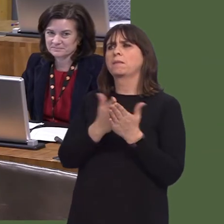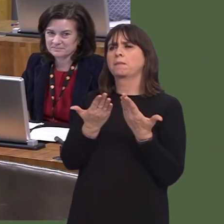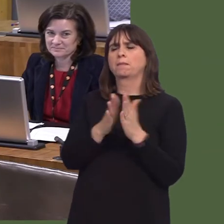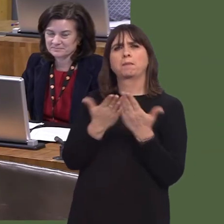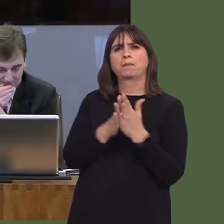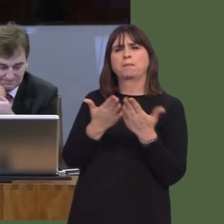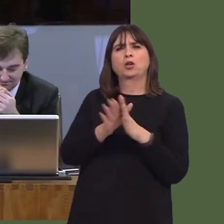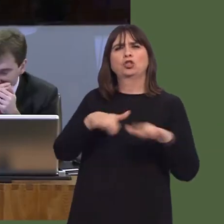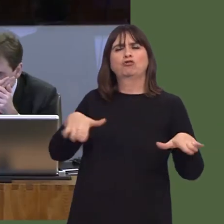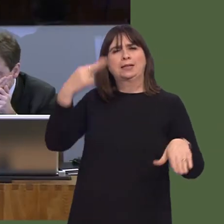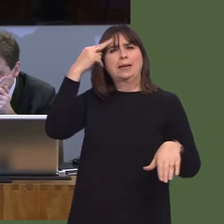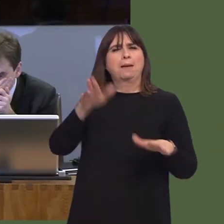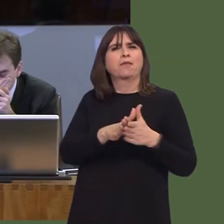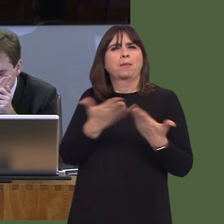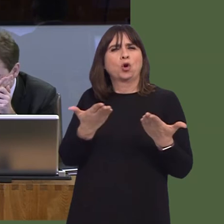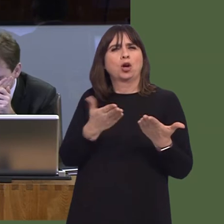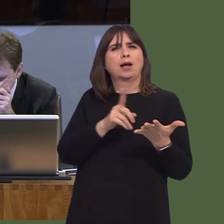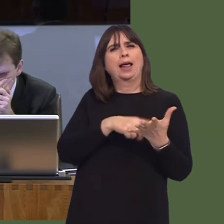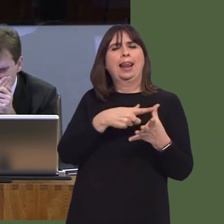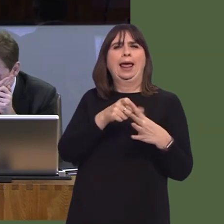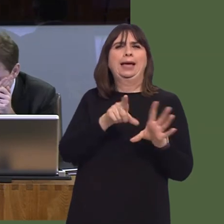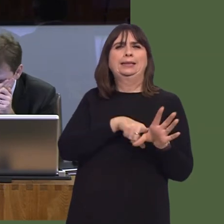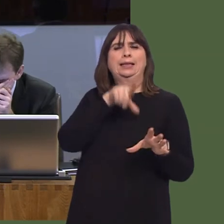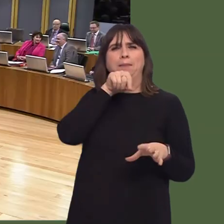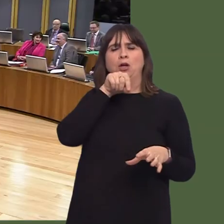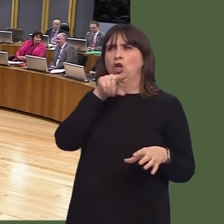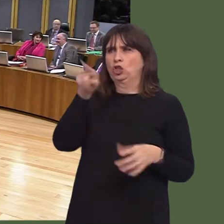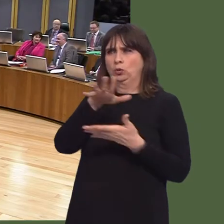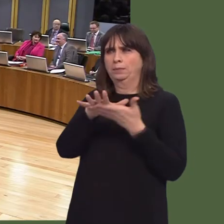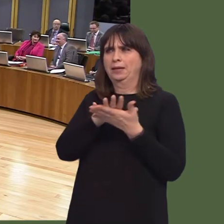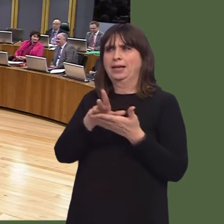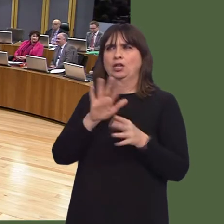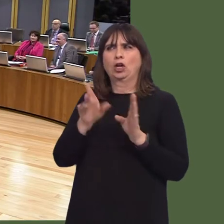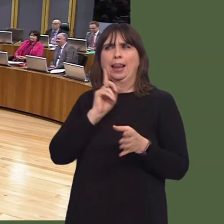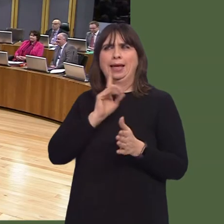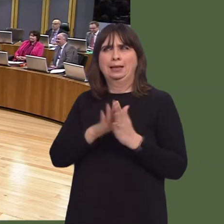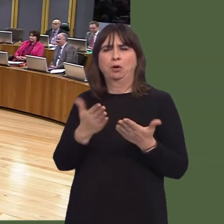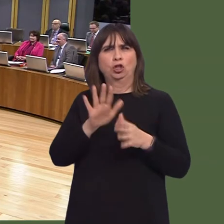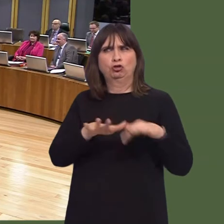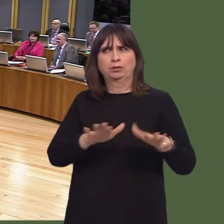It is something that we need to consider, as to how weóif we look to take it forward,